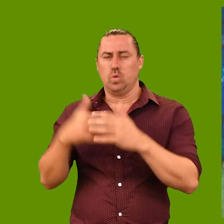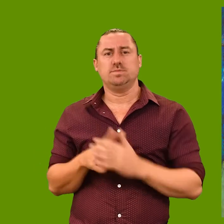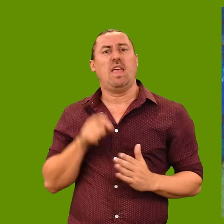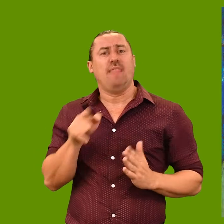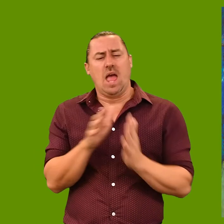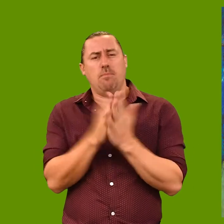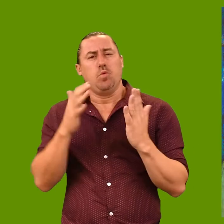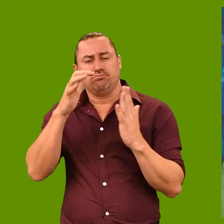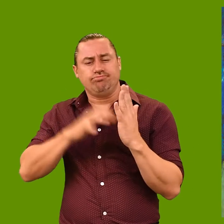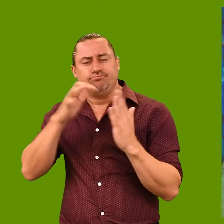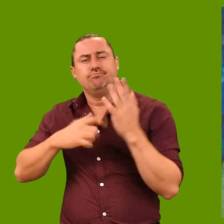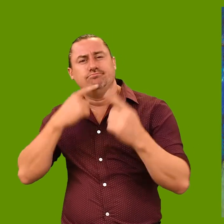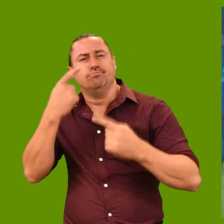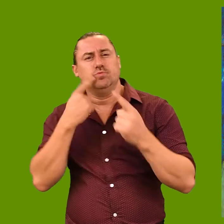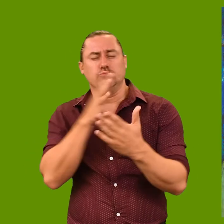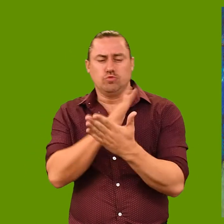of Aboriginal sovereignty,’ says Craig Ruddy.